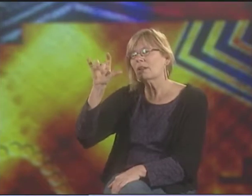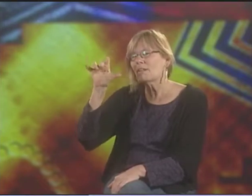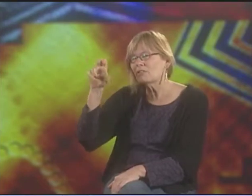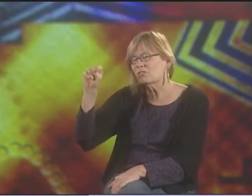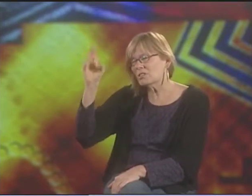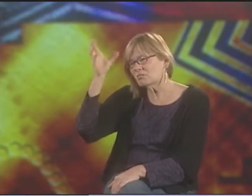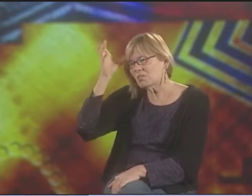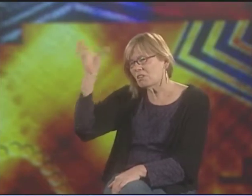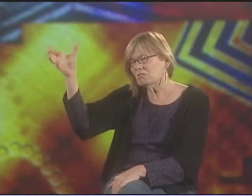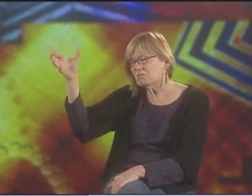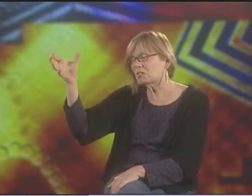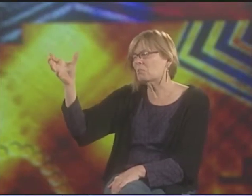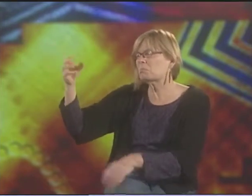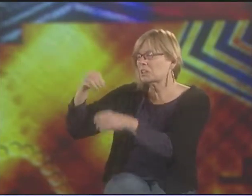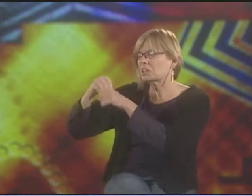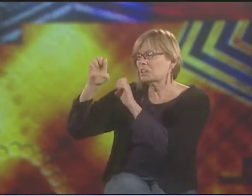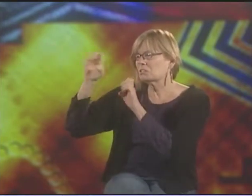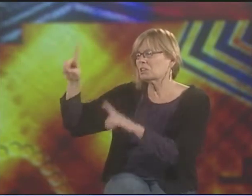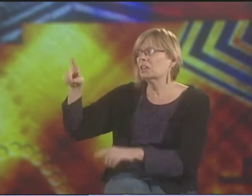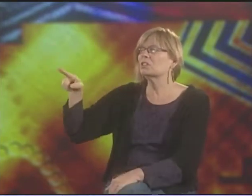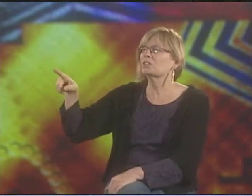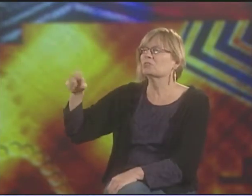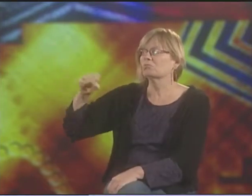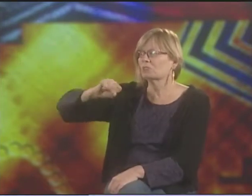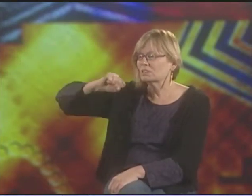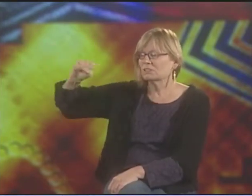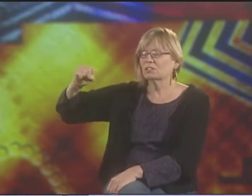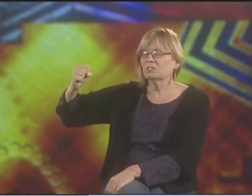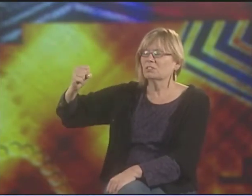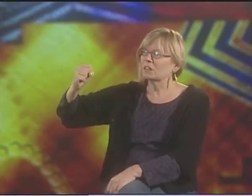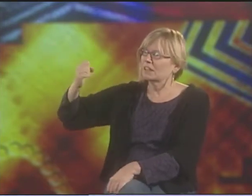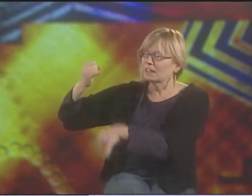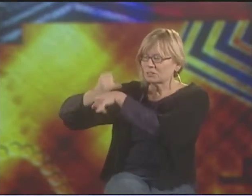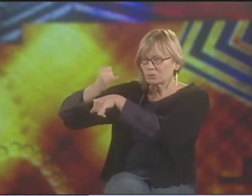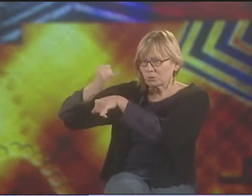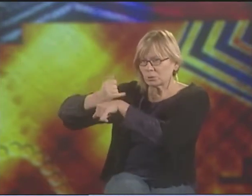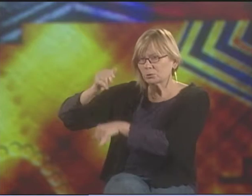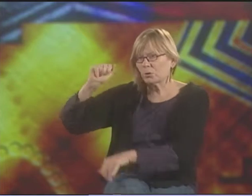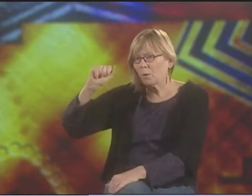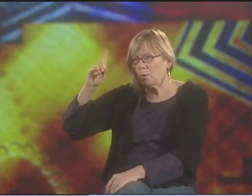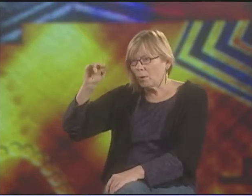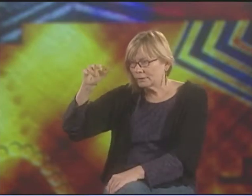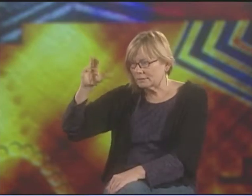IS TO THE CONCEPT OF EDUCATION, DEAF EDUCATION.